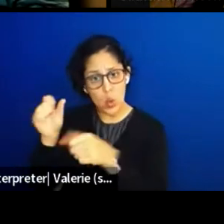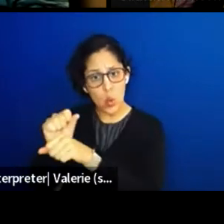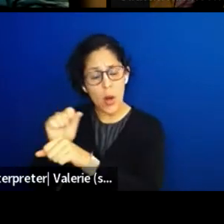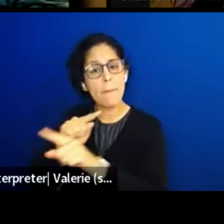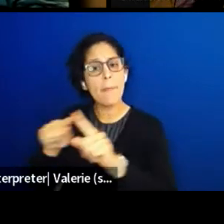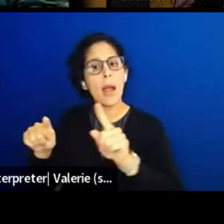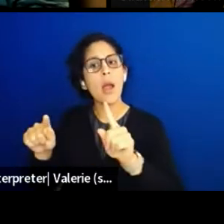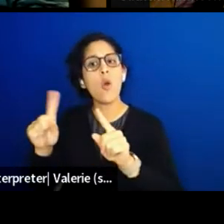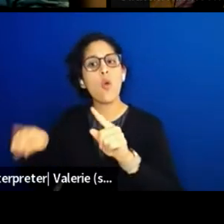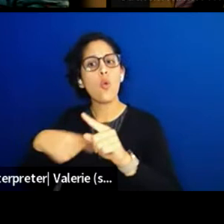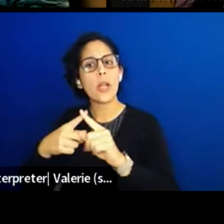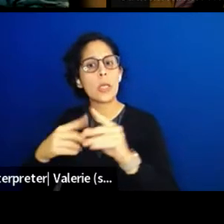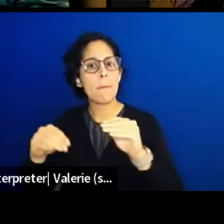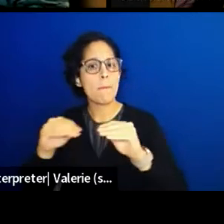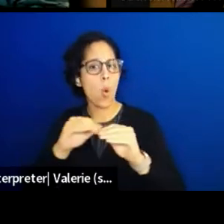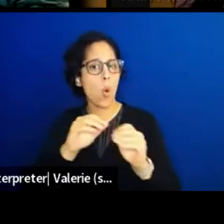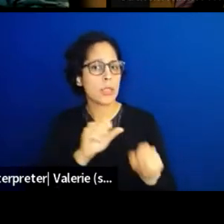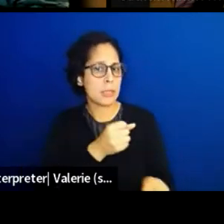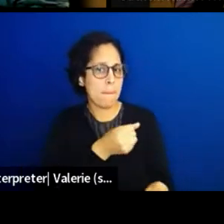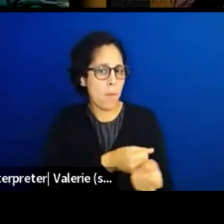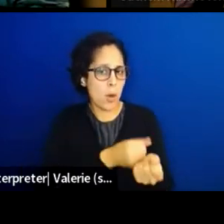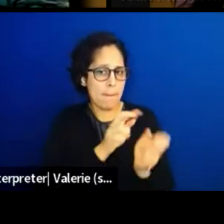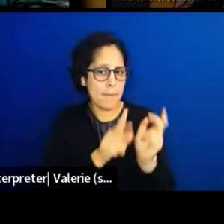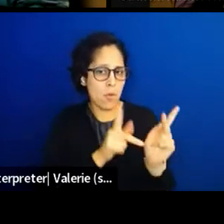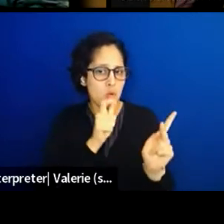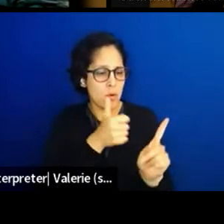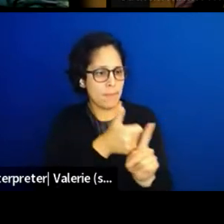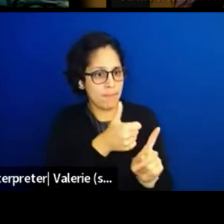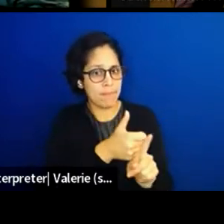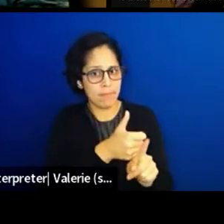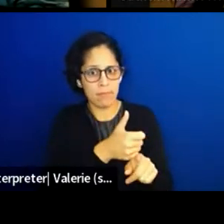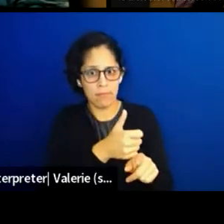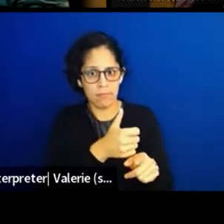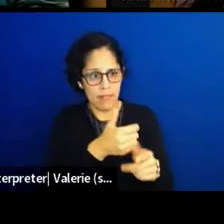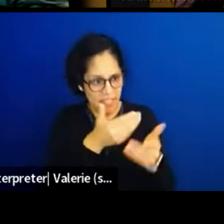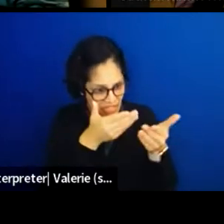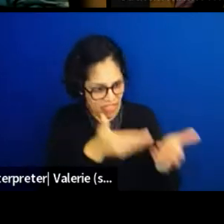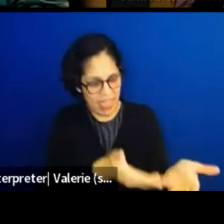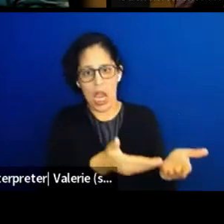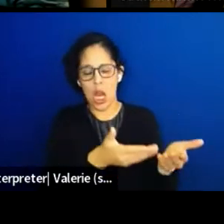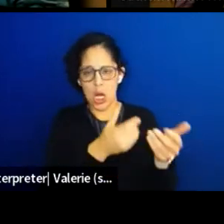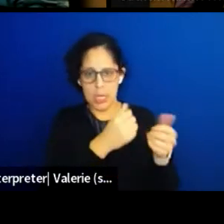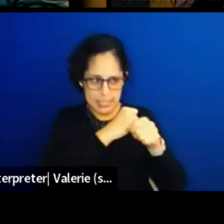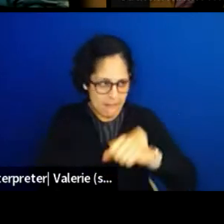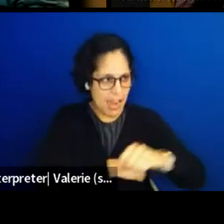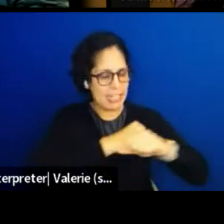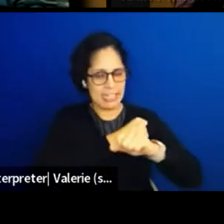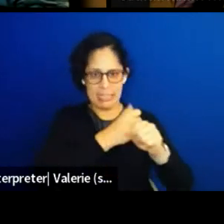who are on the front lines, indigenous folks who are on the front lines, that's where you make the real difference. And I hope you can hear about the difference